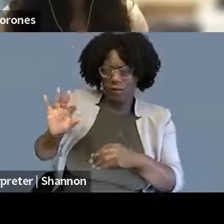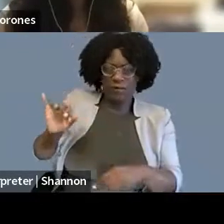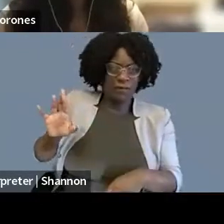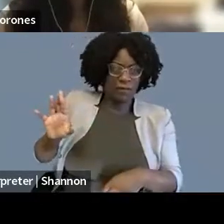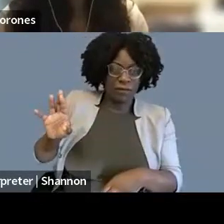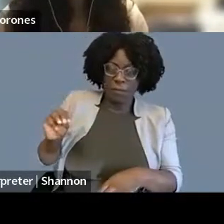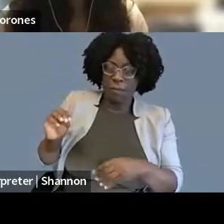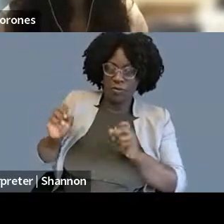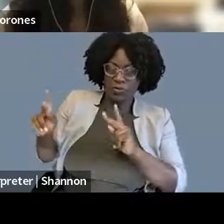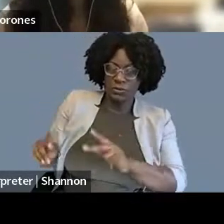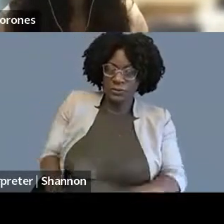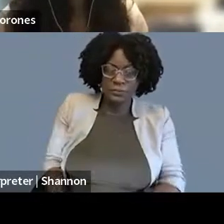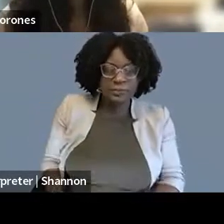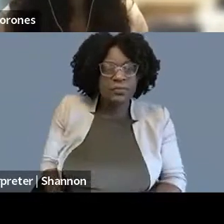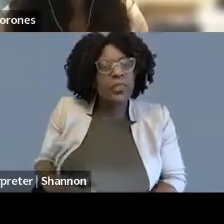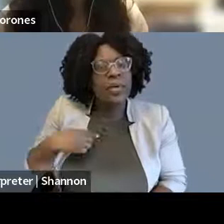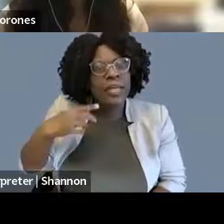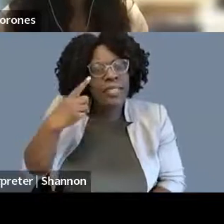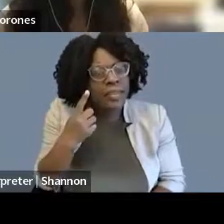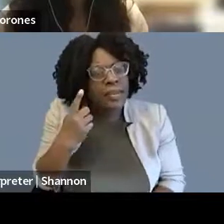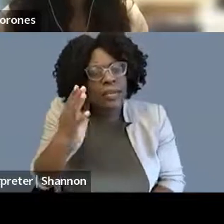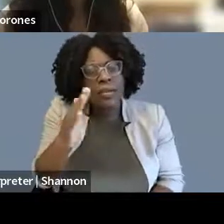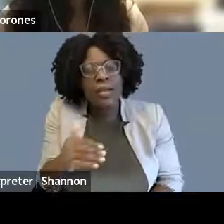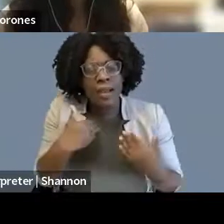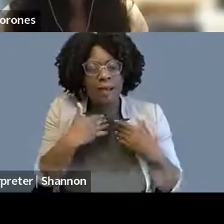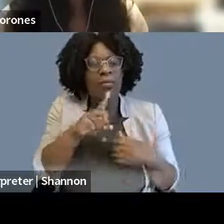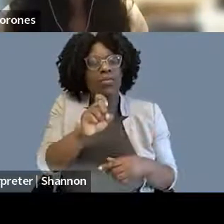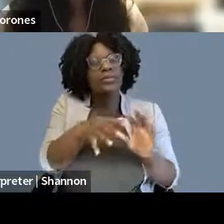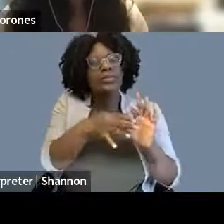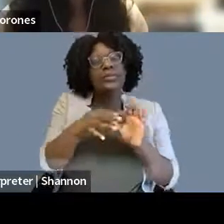And folks asked if there's been a couple of different folks